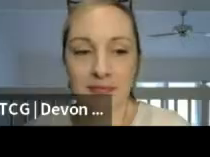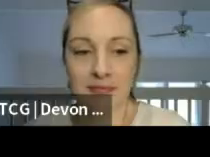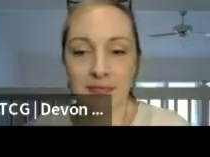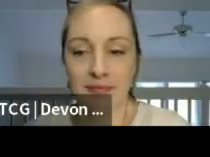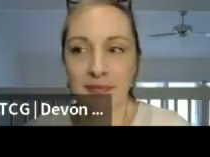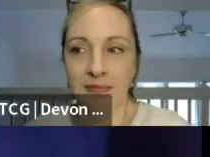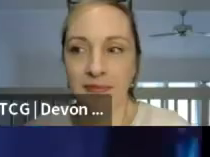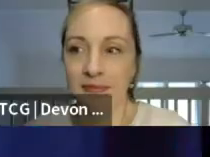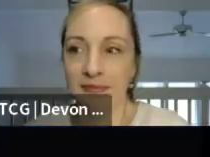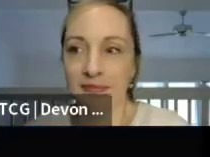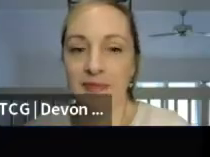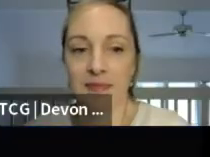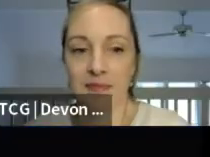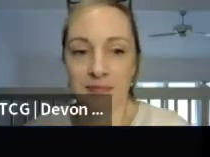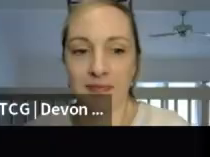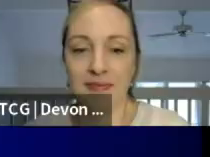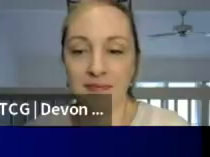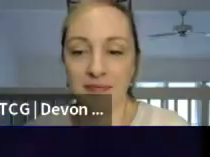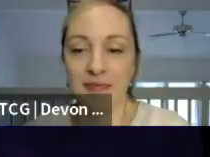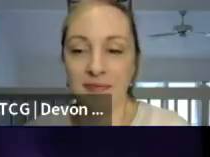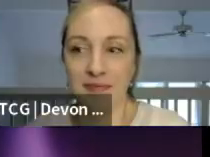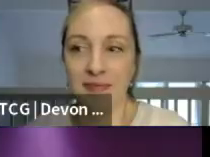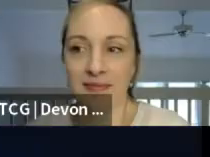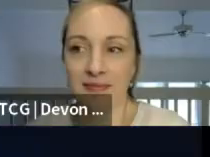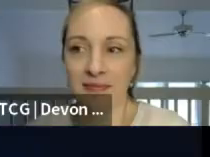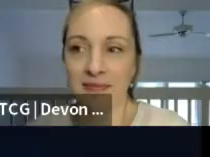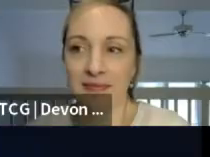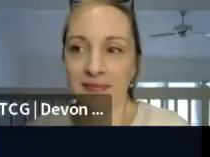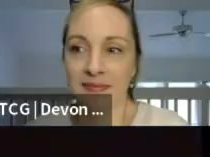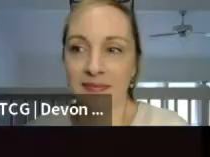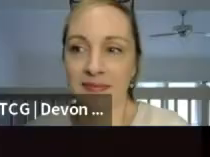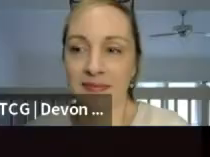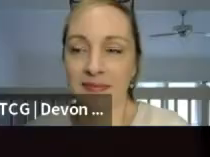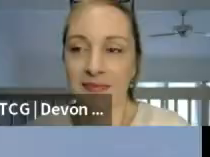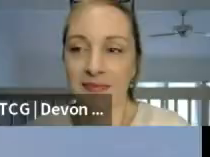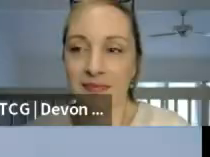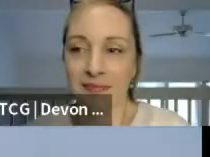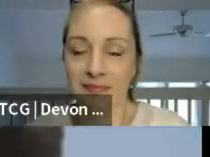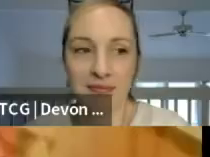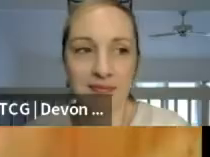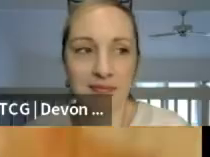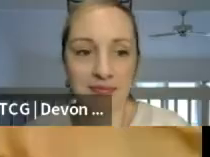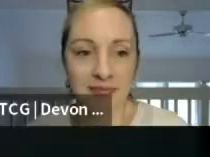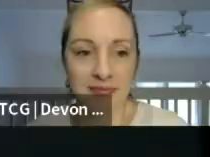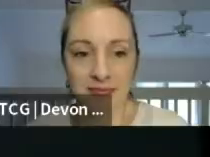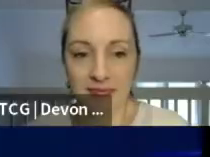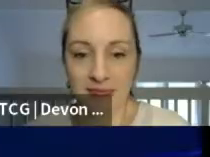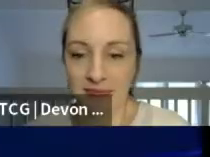Why don't we talk about it why, why don't we talk about it Why don't we, why didn't we talk about it Why don't we talk about it in it